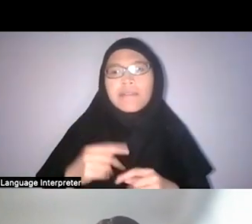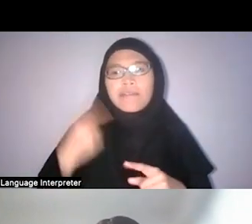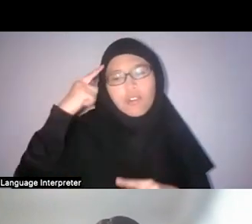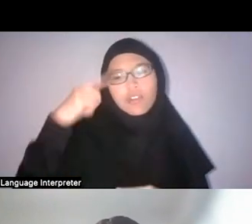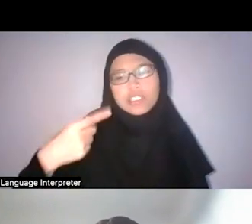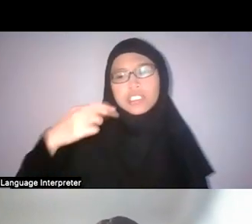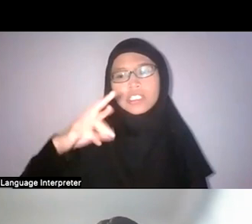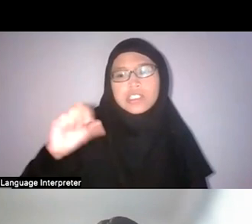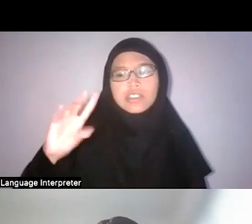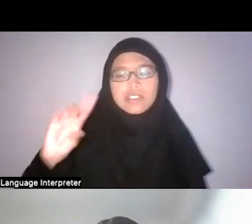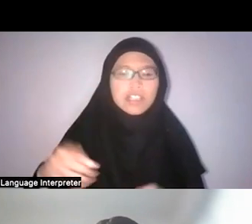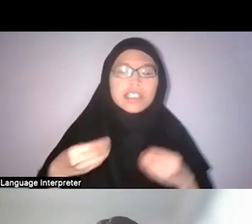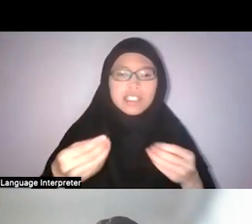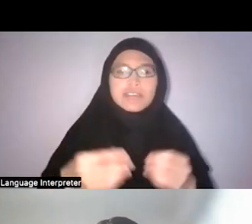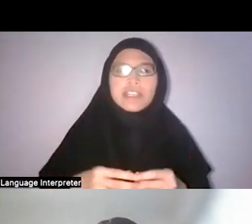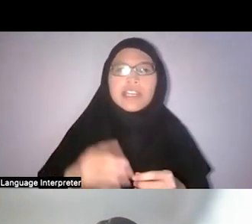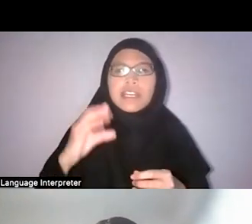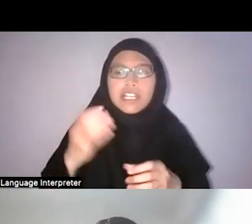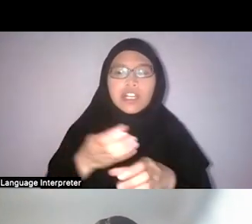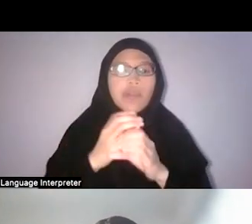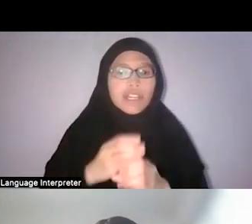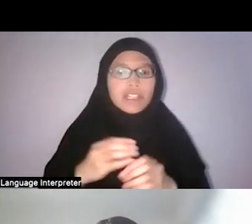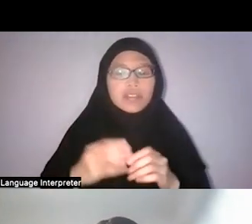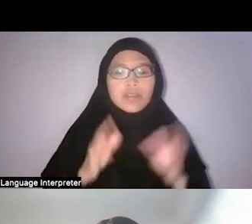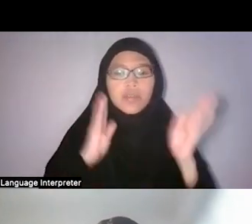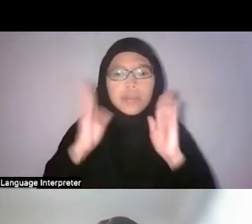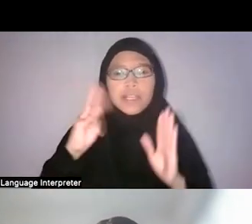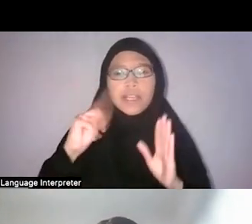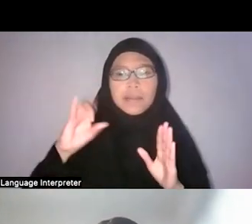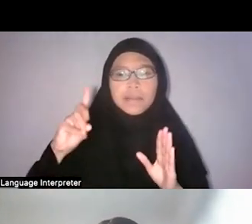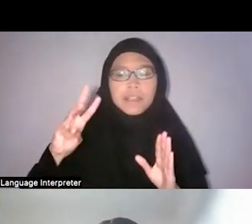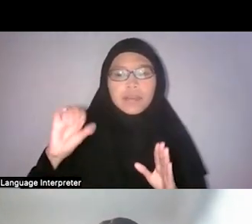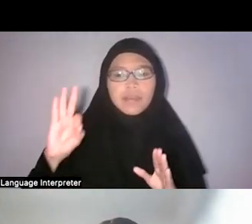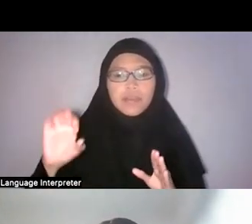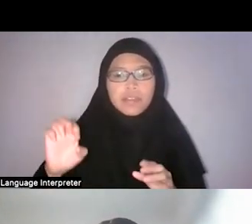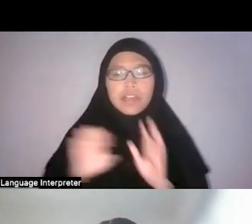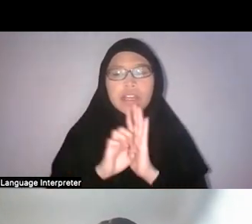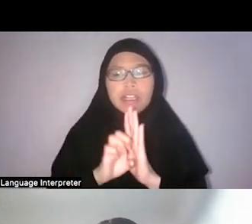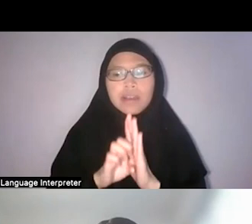to Malay midwives in particular, such as the operation of a reversed uterus.